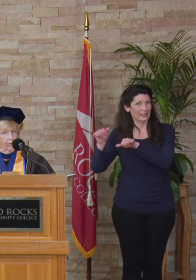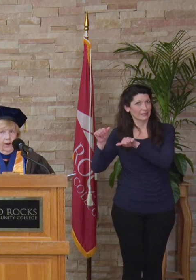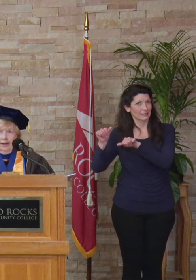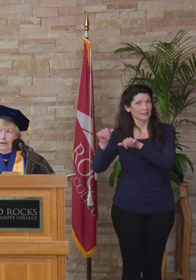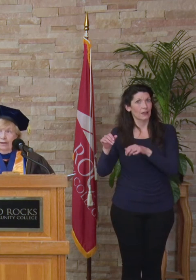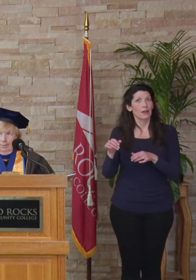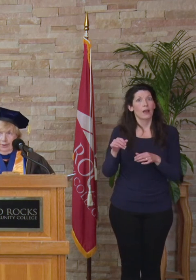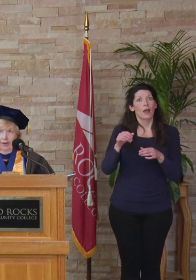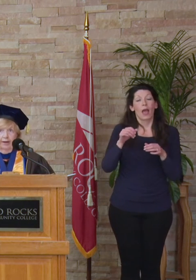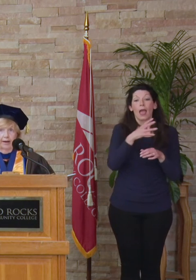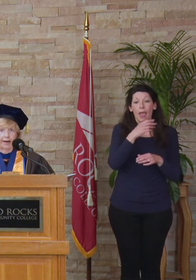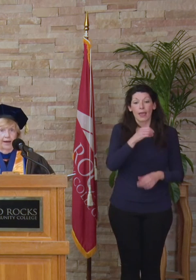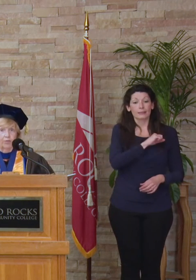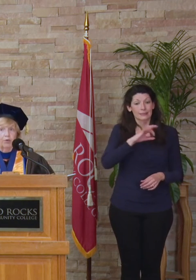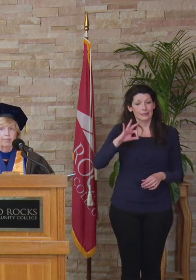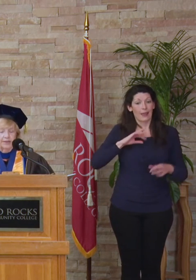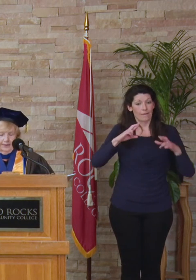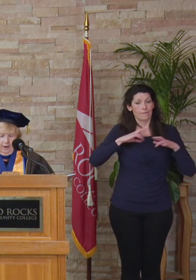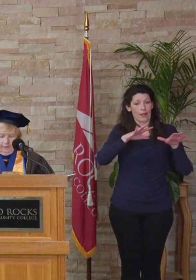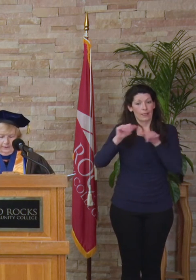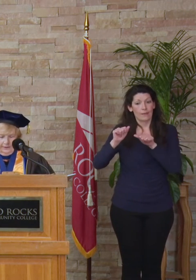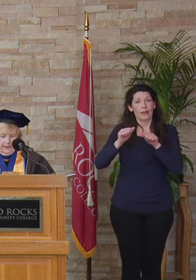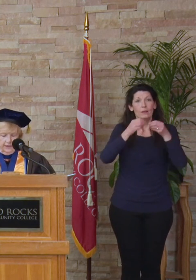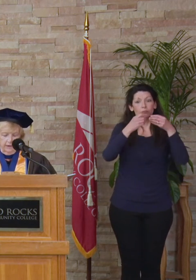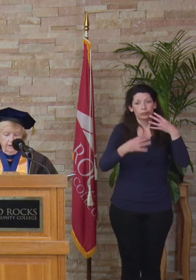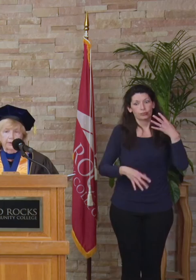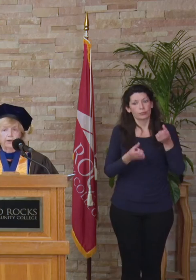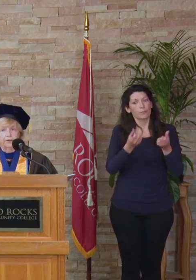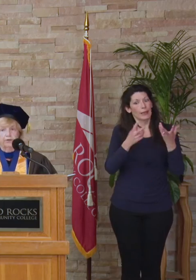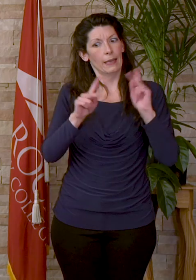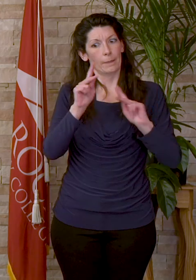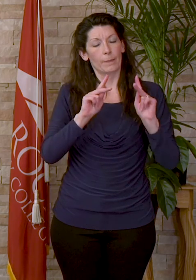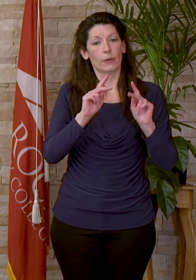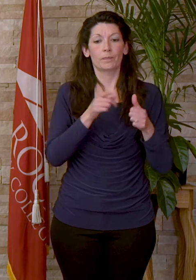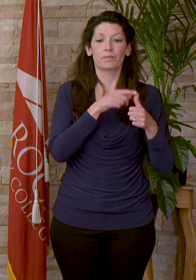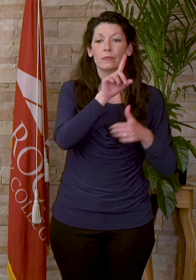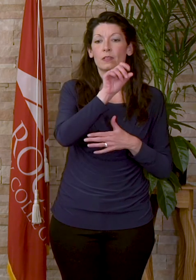Quite a number, and we will miss them all. Donna Armelino, who served for 22 years.